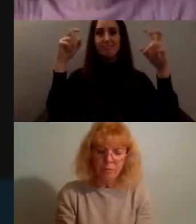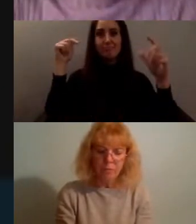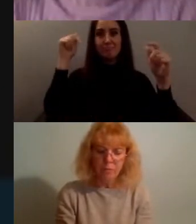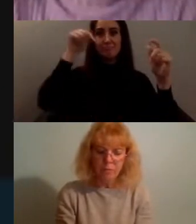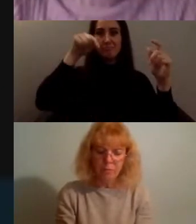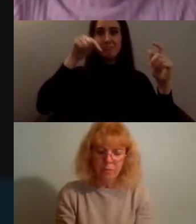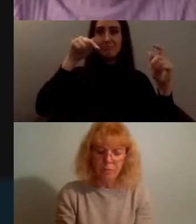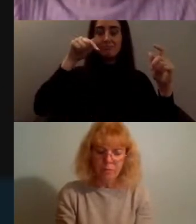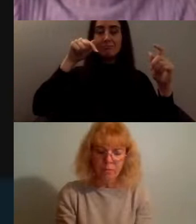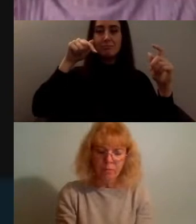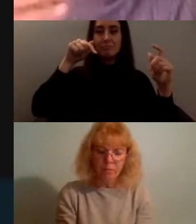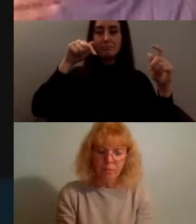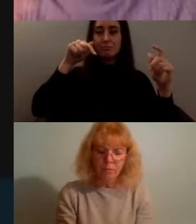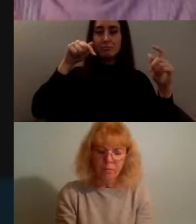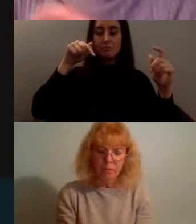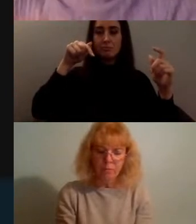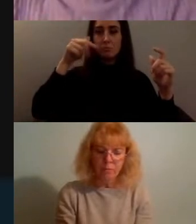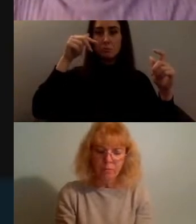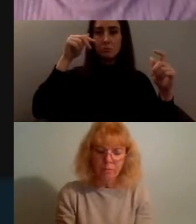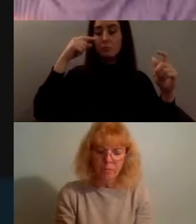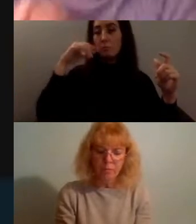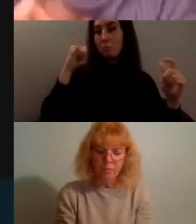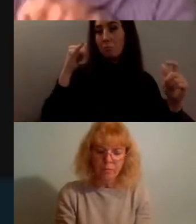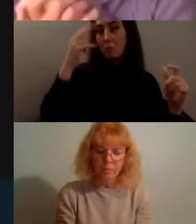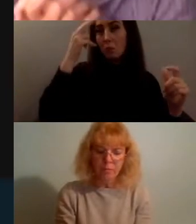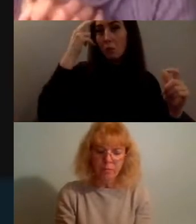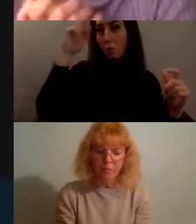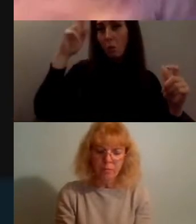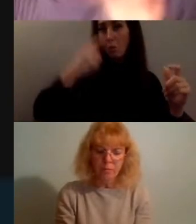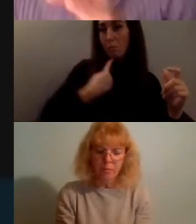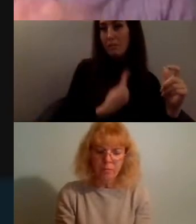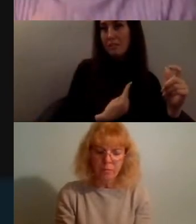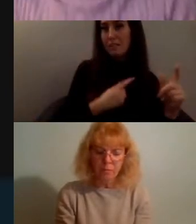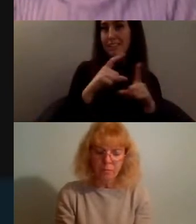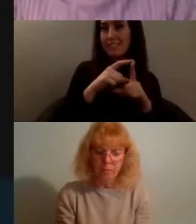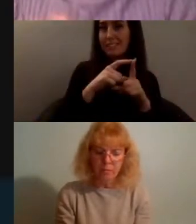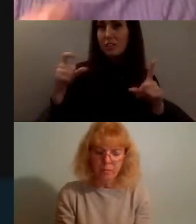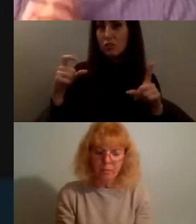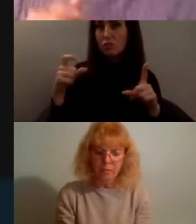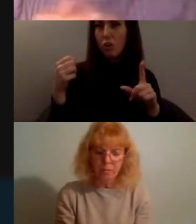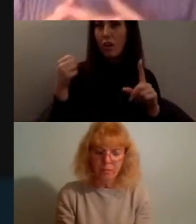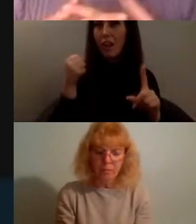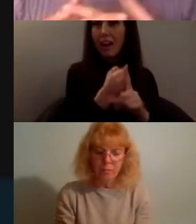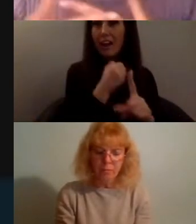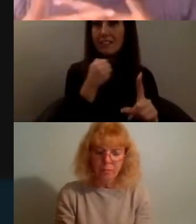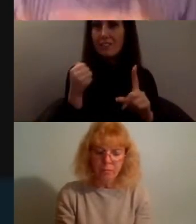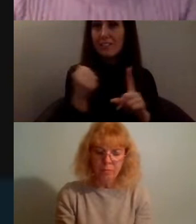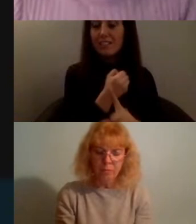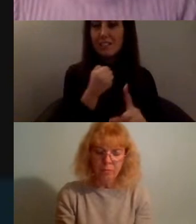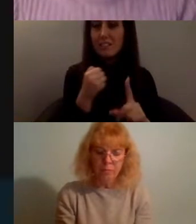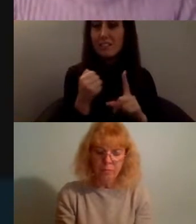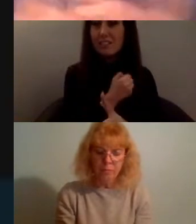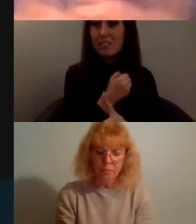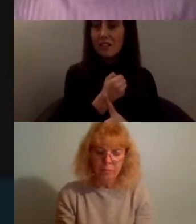maybe I could call myself a digital activist I haven't considered any of the work previous to